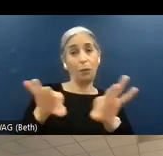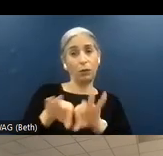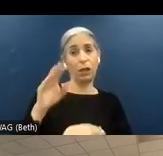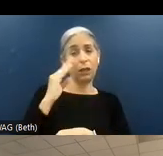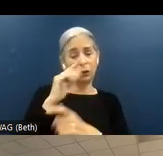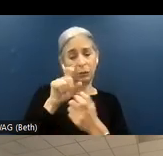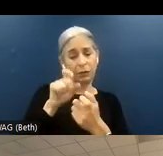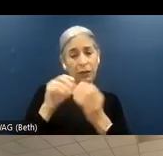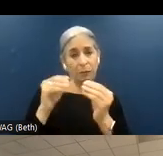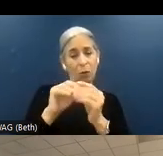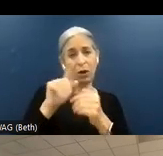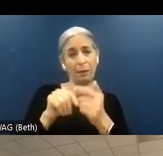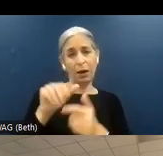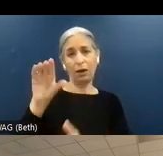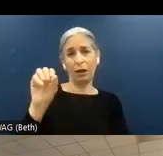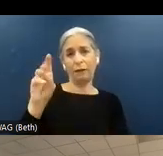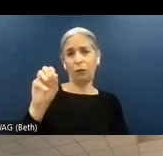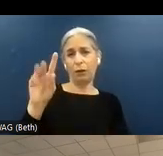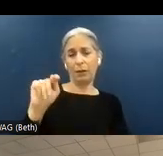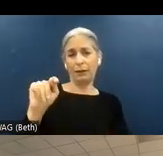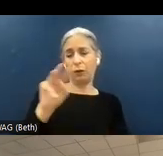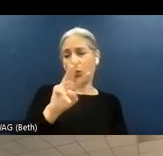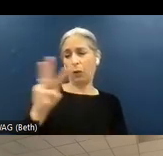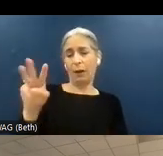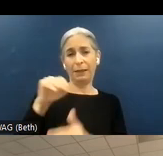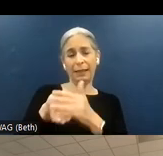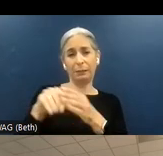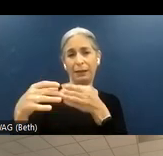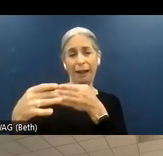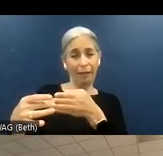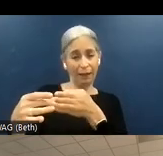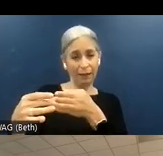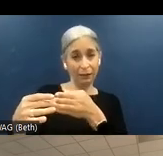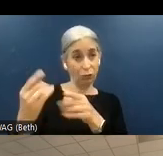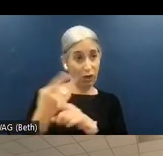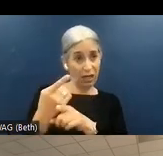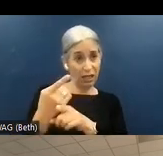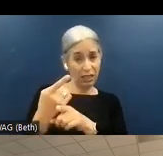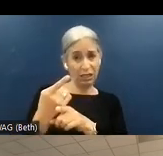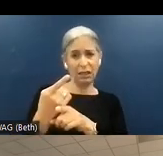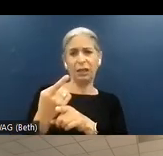about conformance to Web Content Accessibility Guidelines; isn't it? And not necessarily